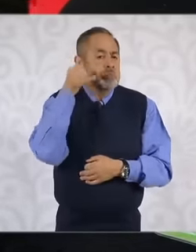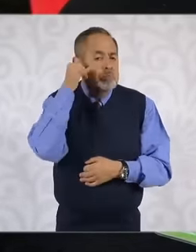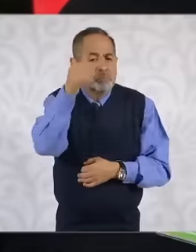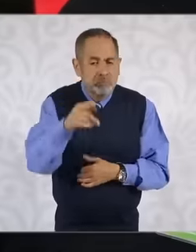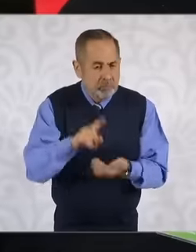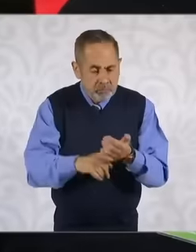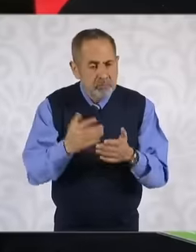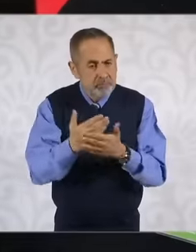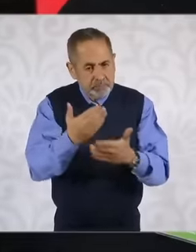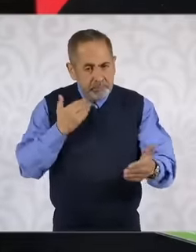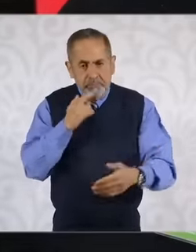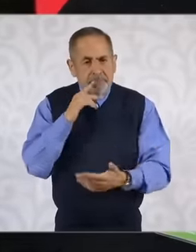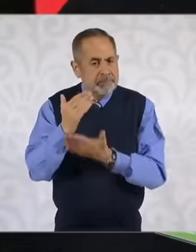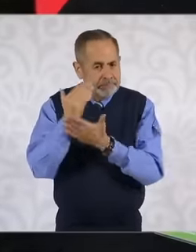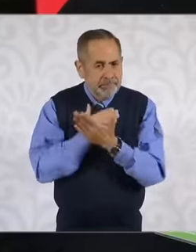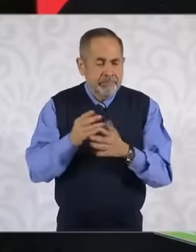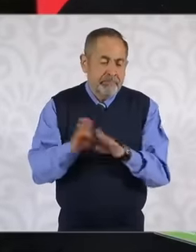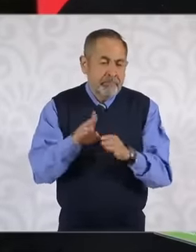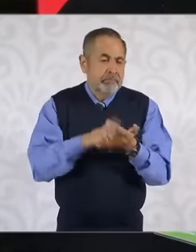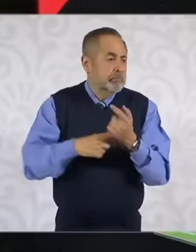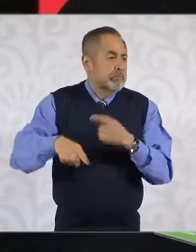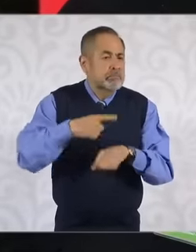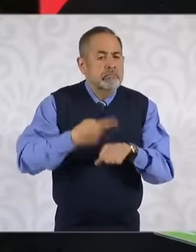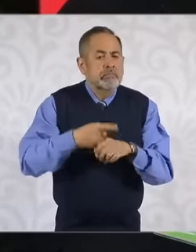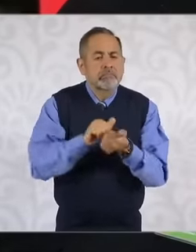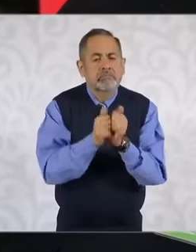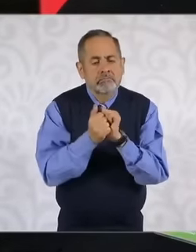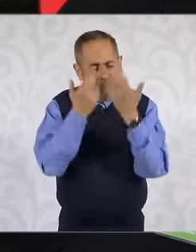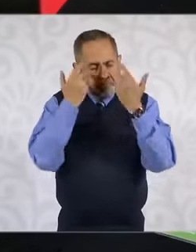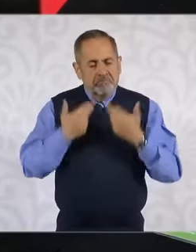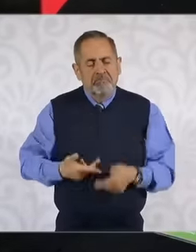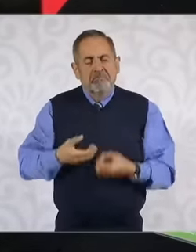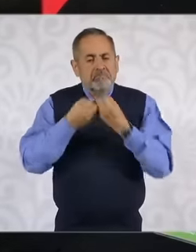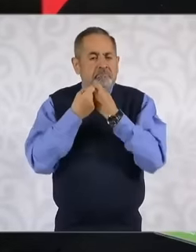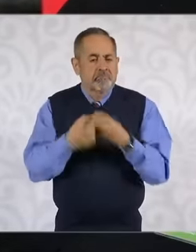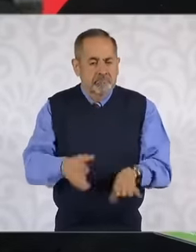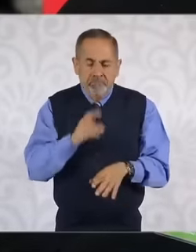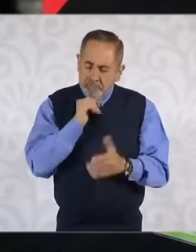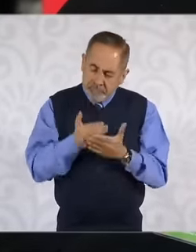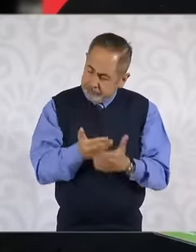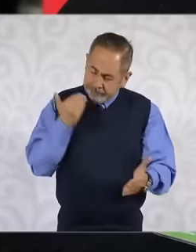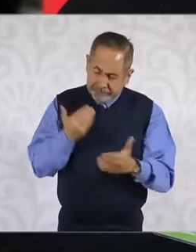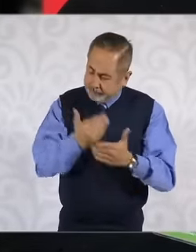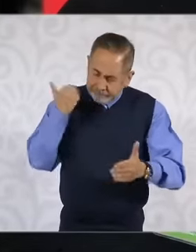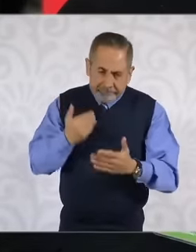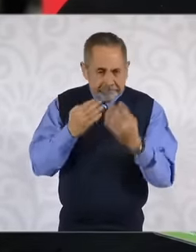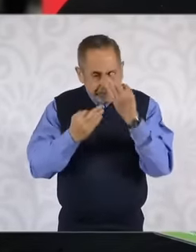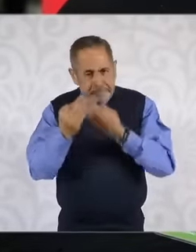this deficit that is having a significant impact on thousands of Mexicans who are